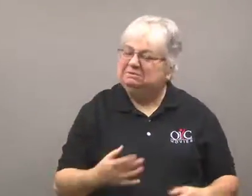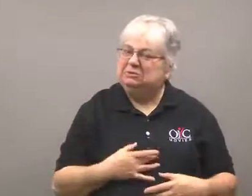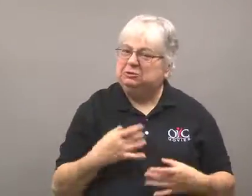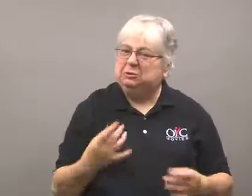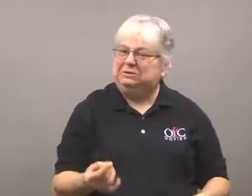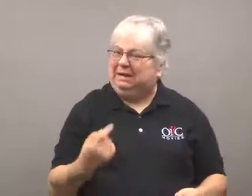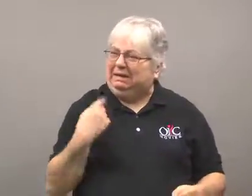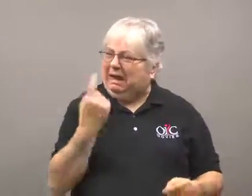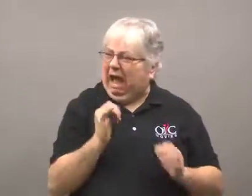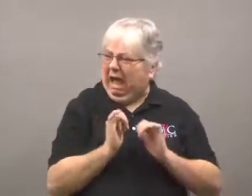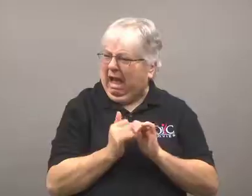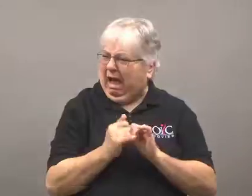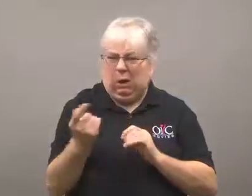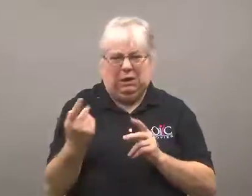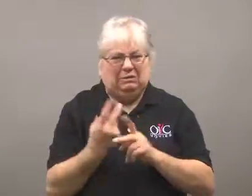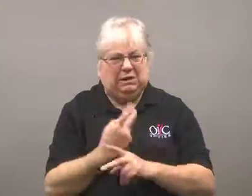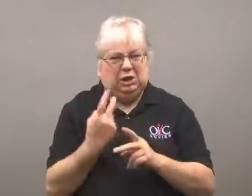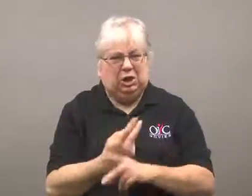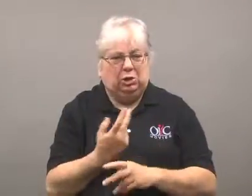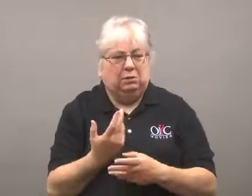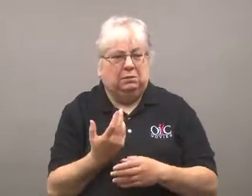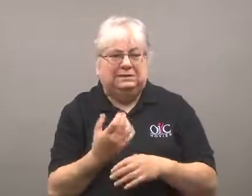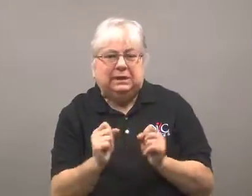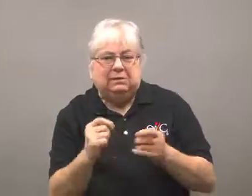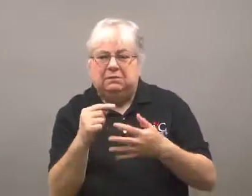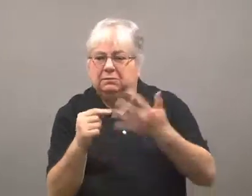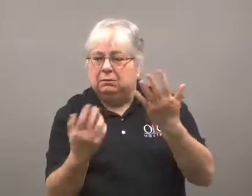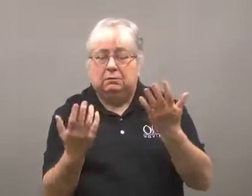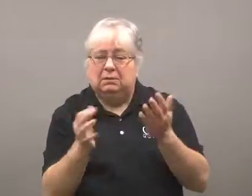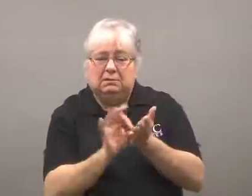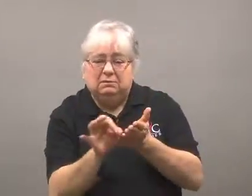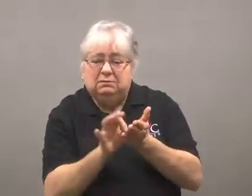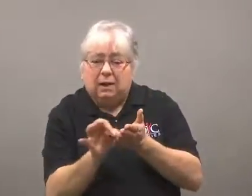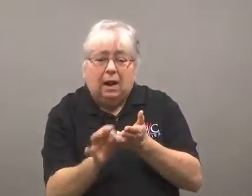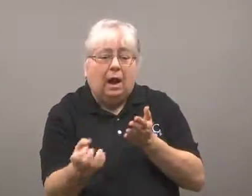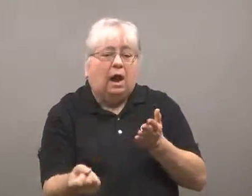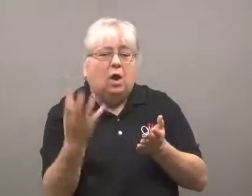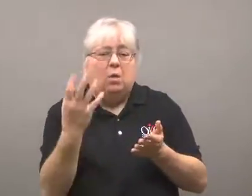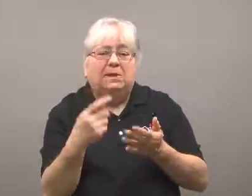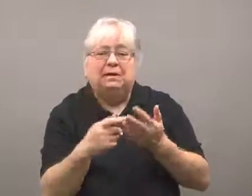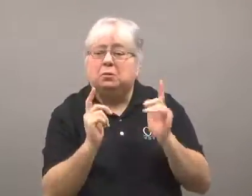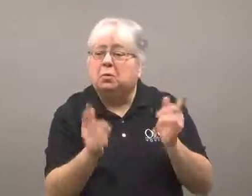That was interesting. I wonder how they decided how safe a city was.